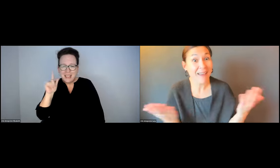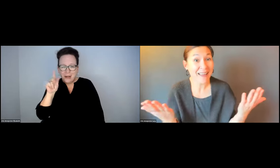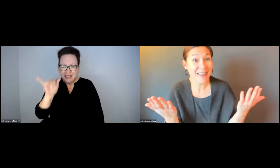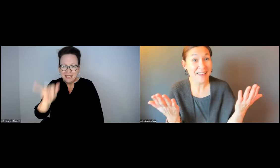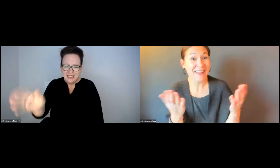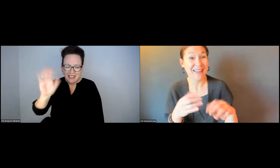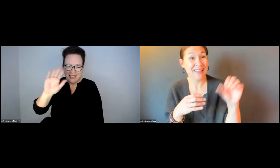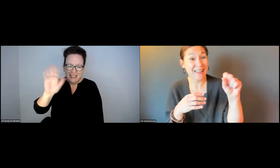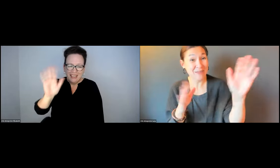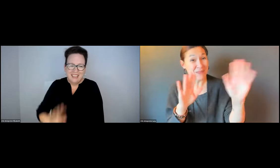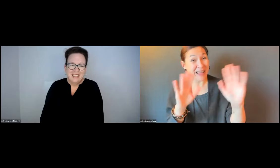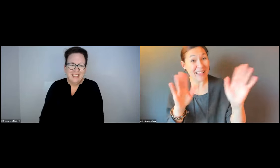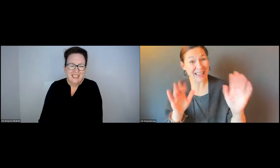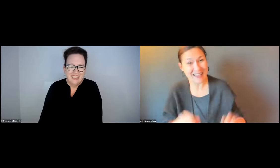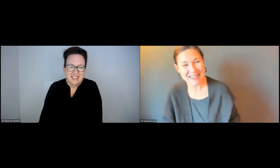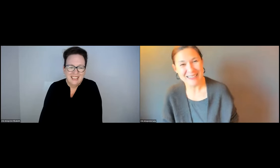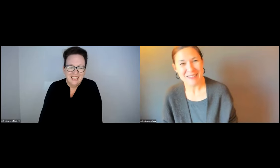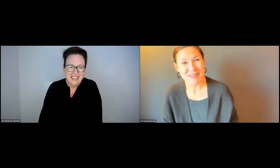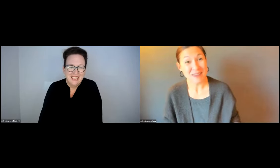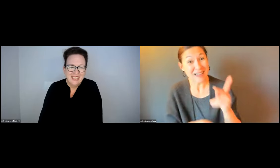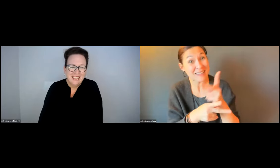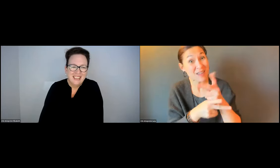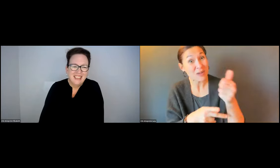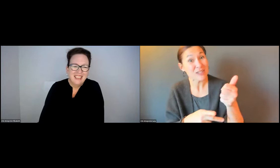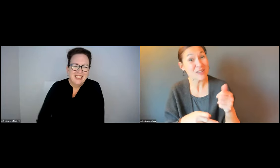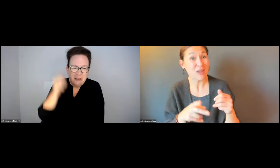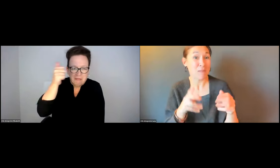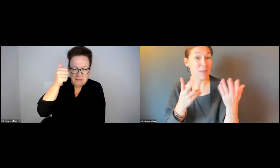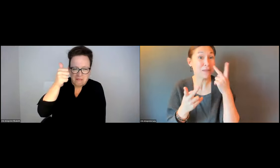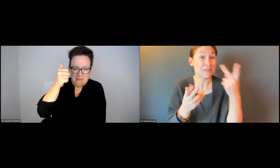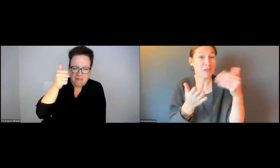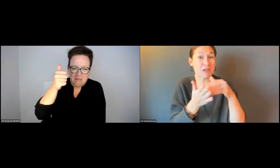THANK YOU, HAPPY HOLIDAYS.